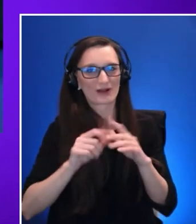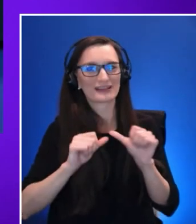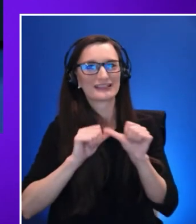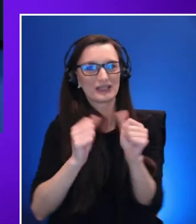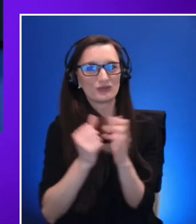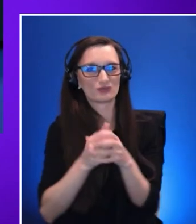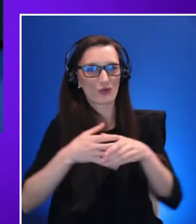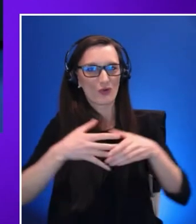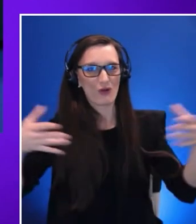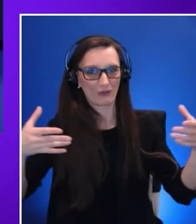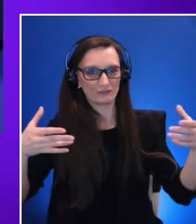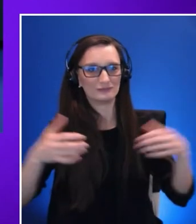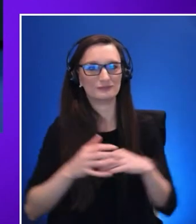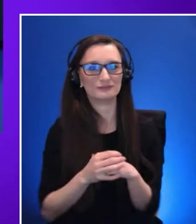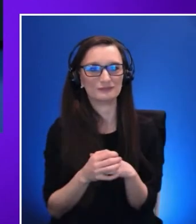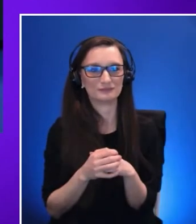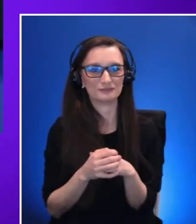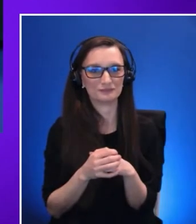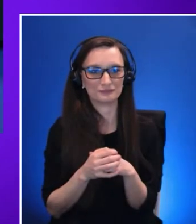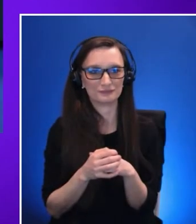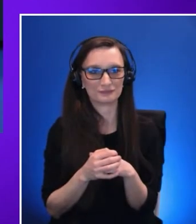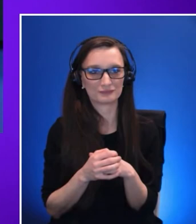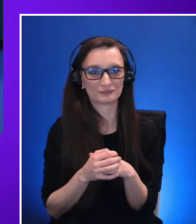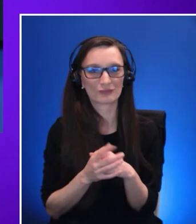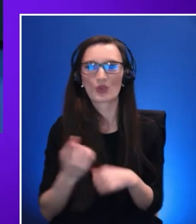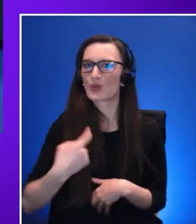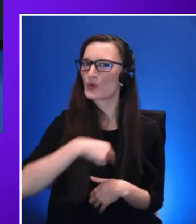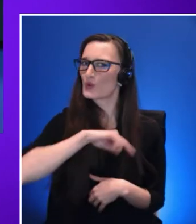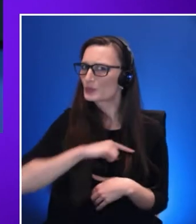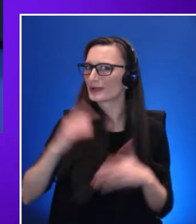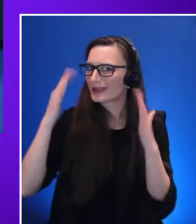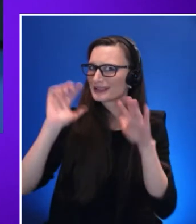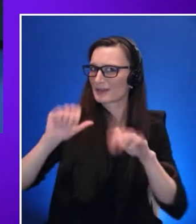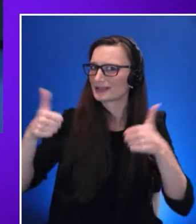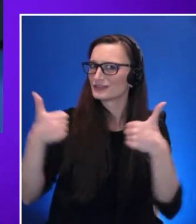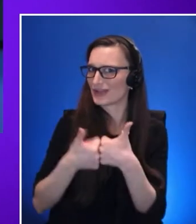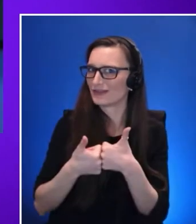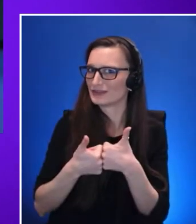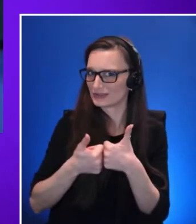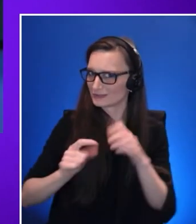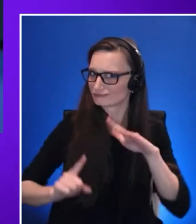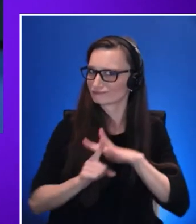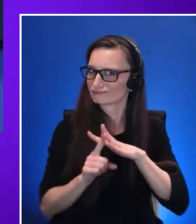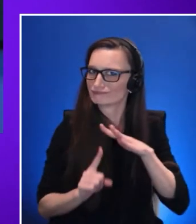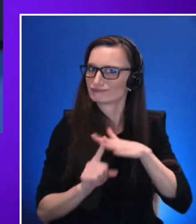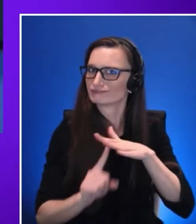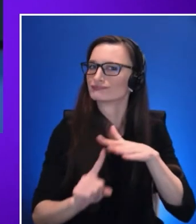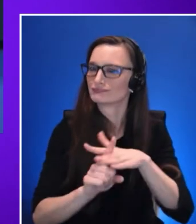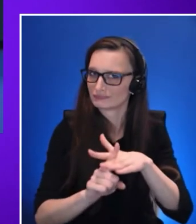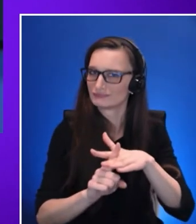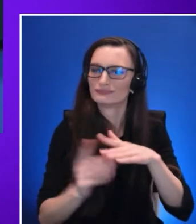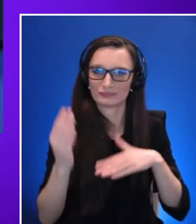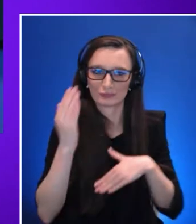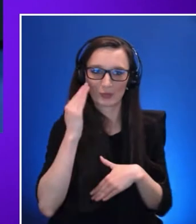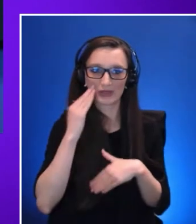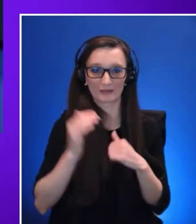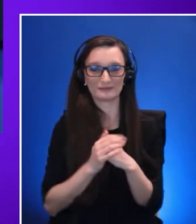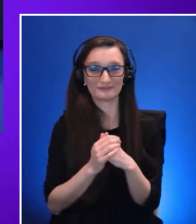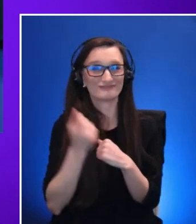We expect hurdles across this journey knowing that XR is in a very early stage we know that we are